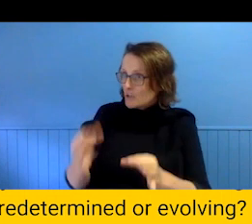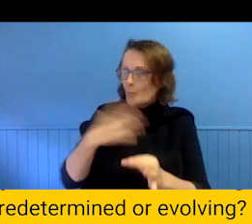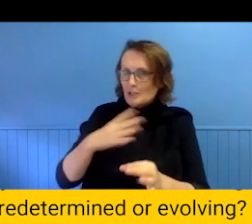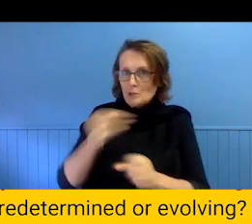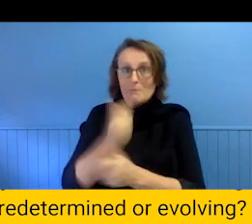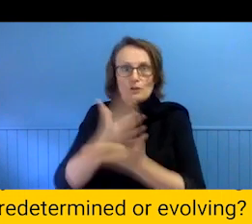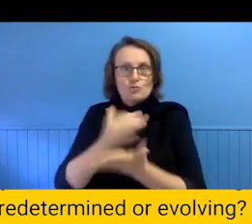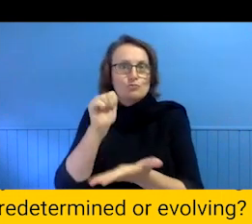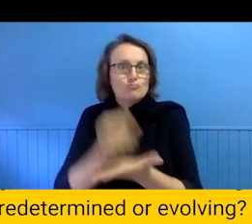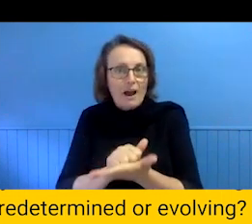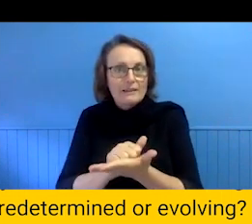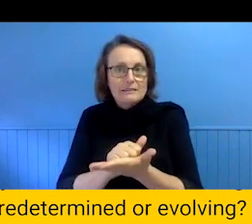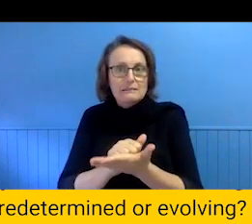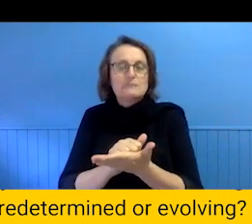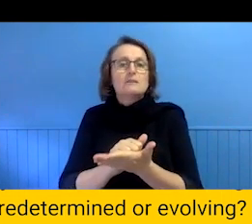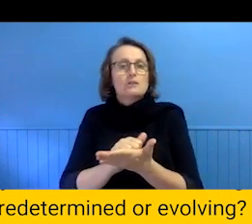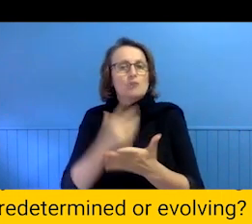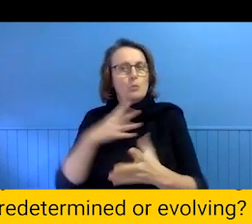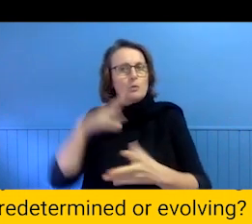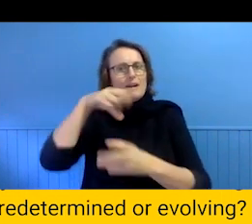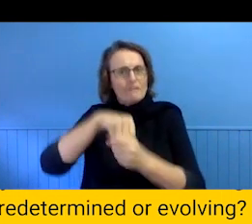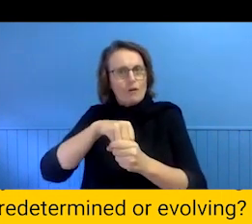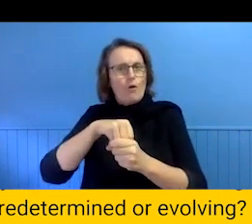being part of an organisation, so we have to use this privilege to